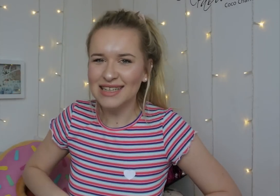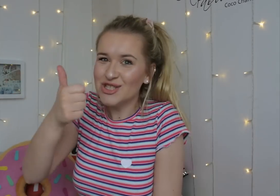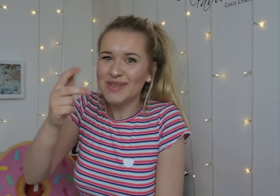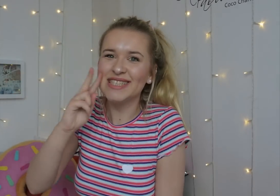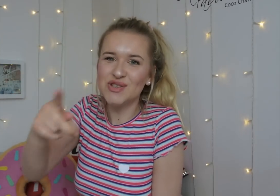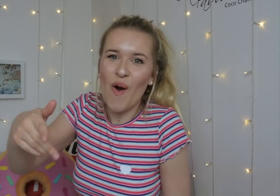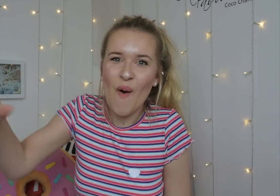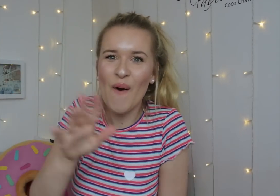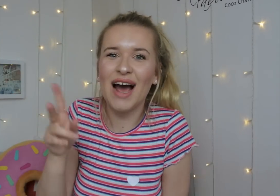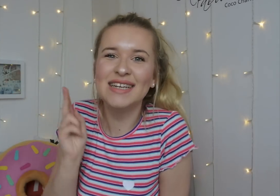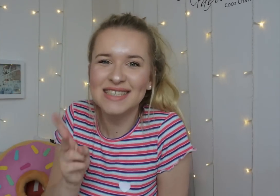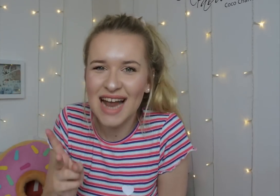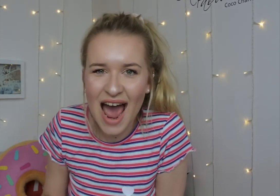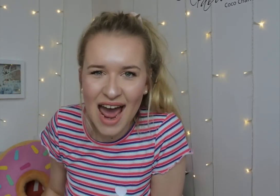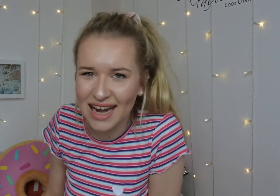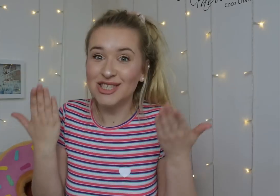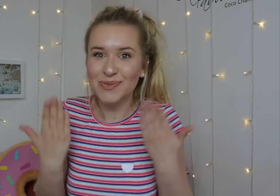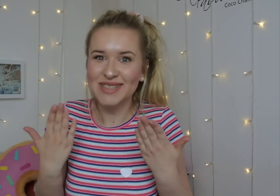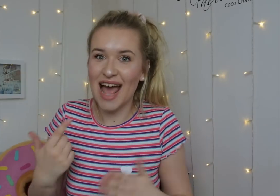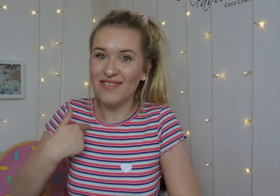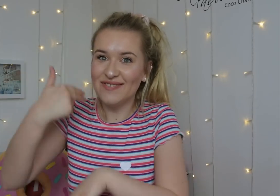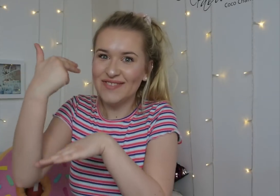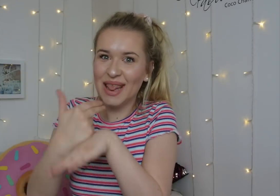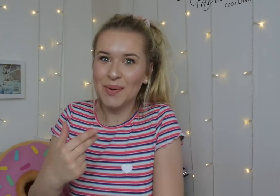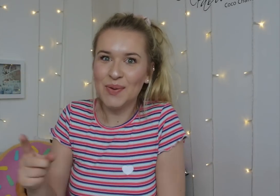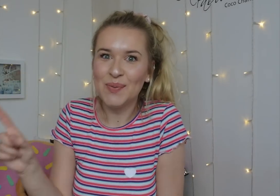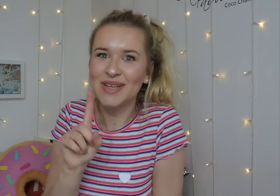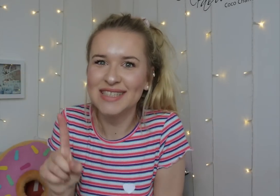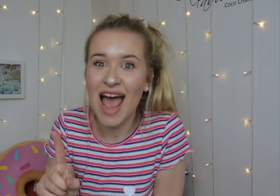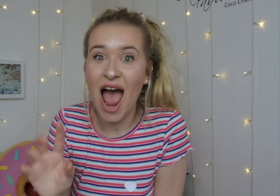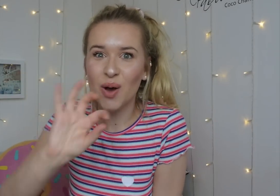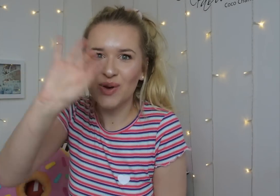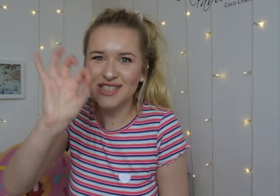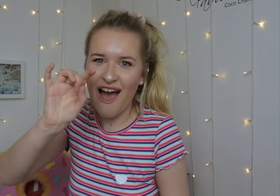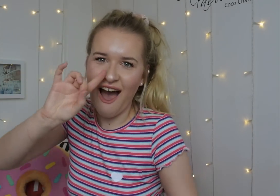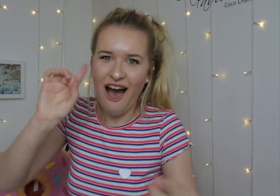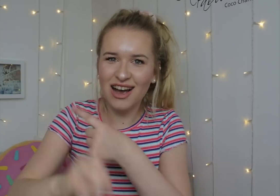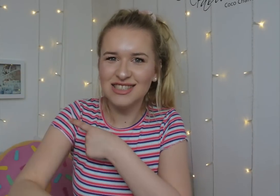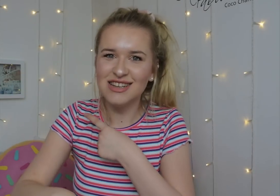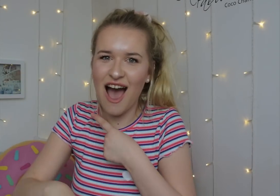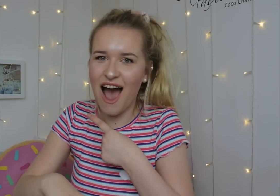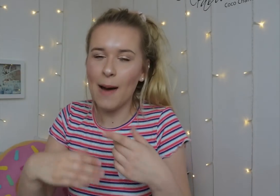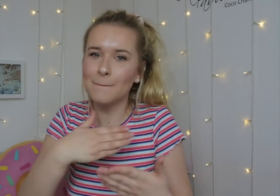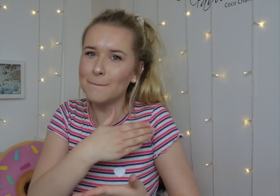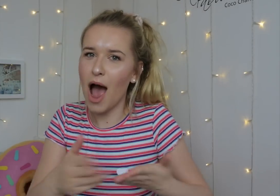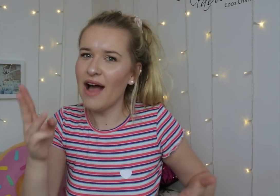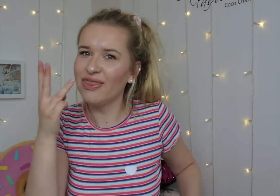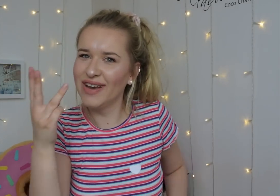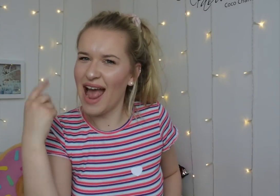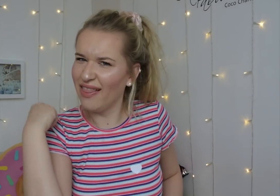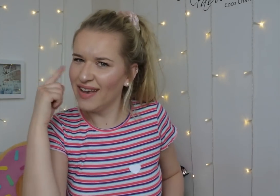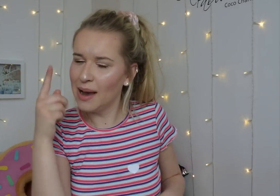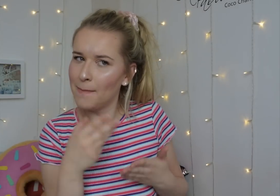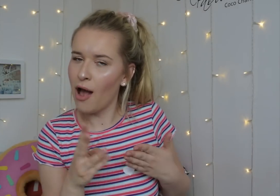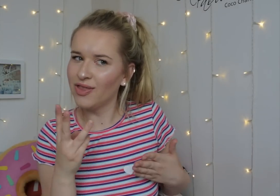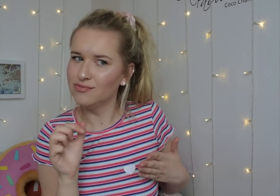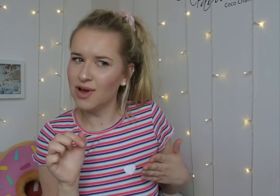It's good to see you all again! Today I'm going to film Question and Answer (part 3) is it part 3?